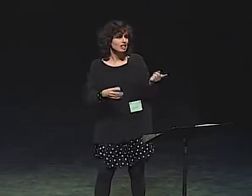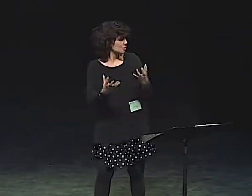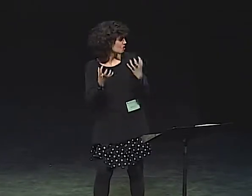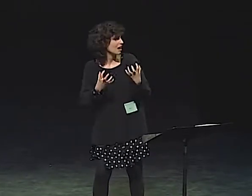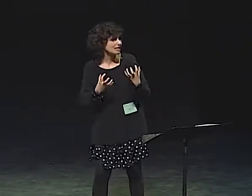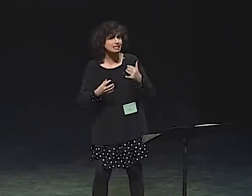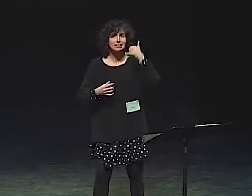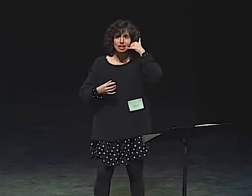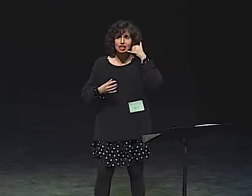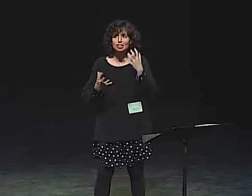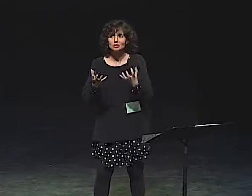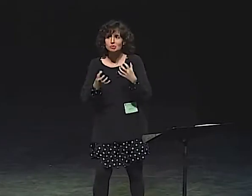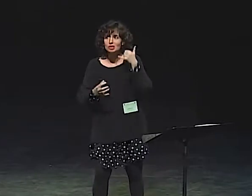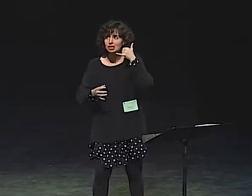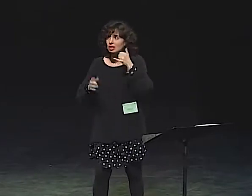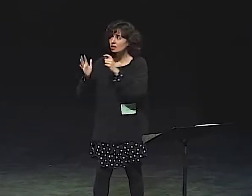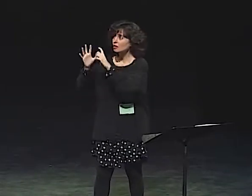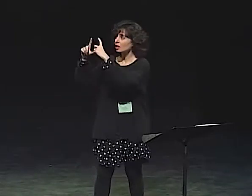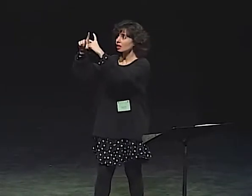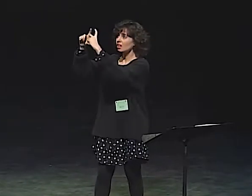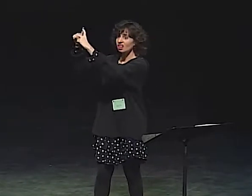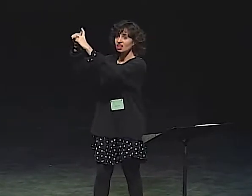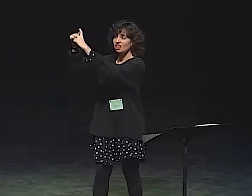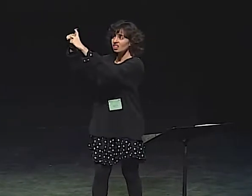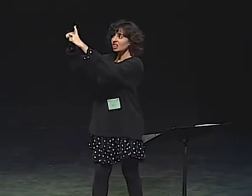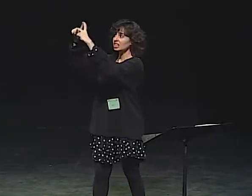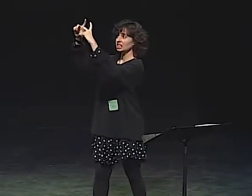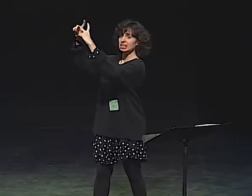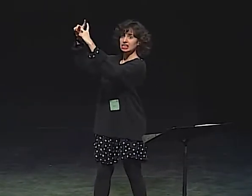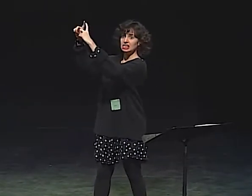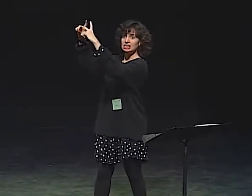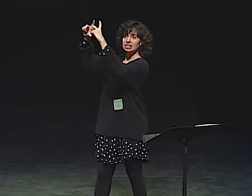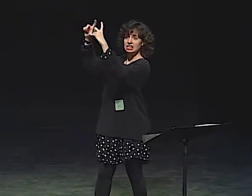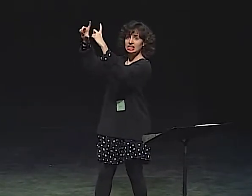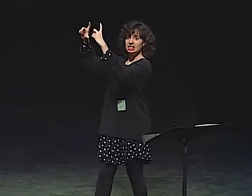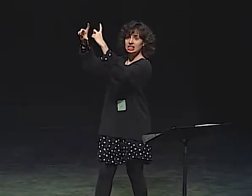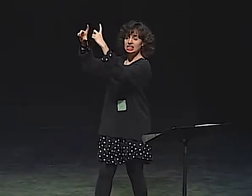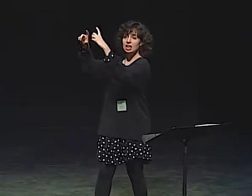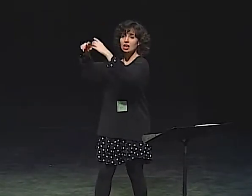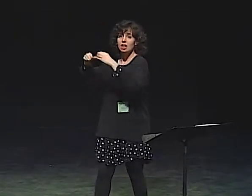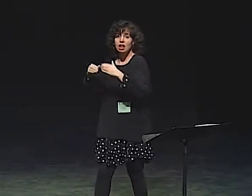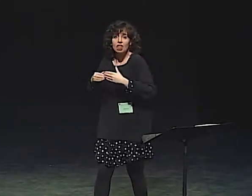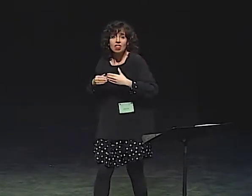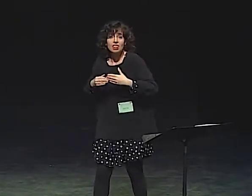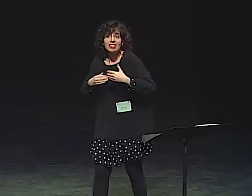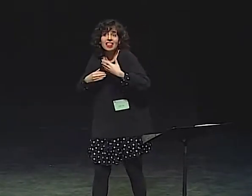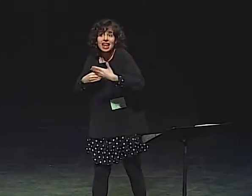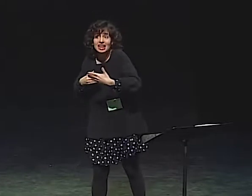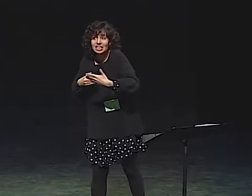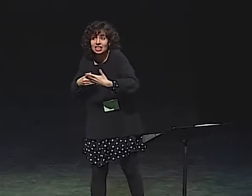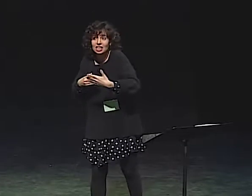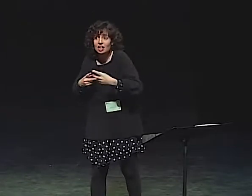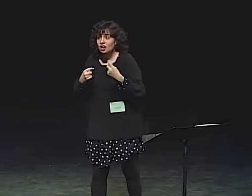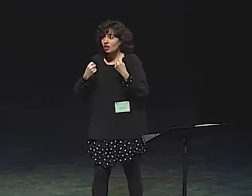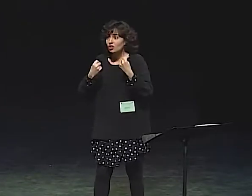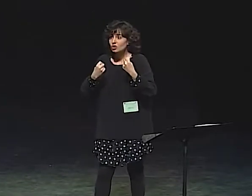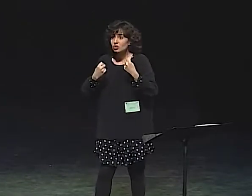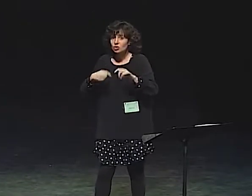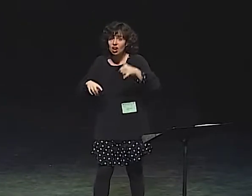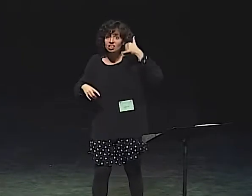TIME MOVES ON AND IT'S VERY SLOW FOR HER. IT FEELS VERY SLOW. SHE WANTS IT TO HURRY UP